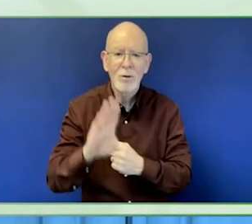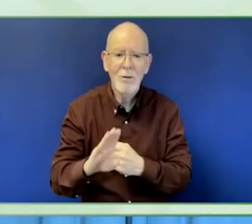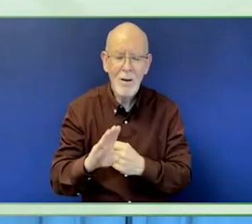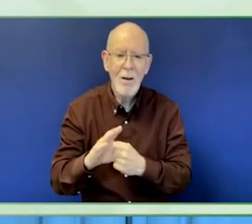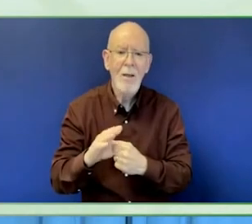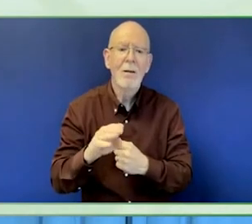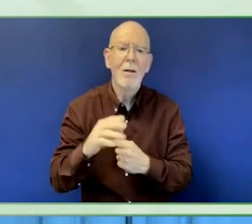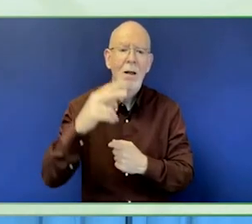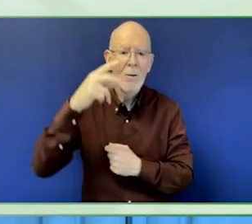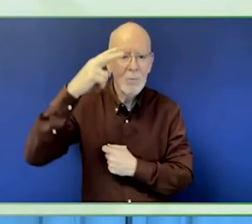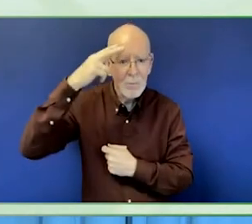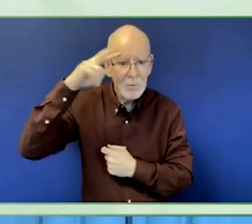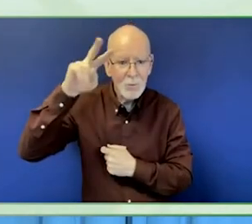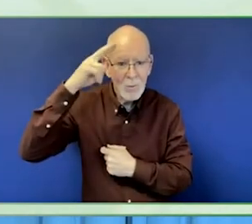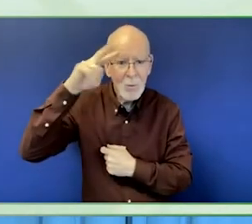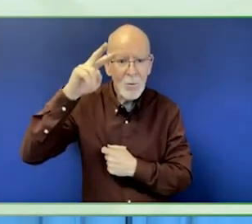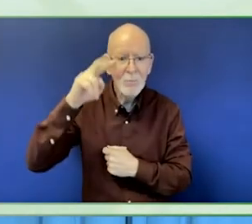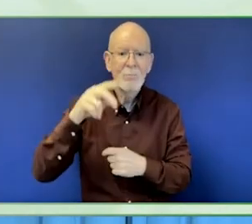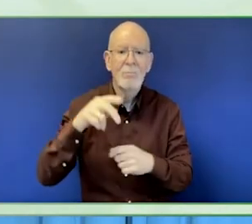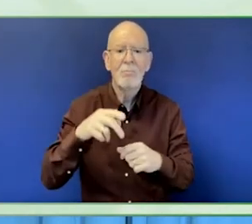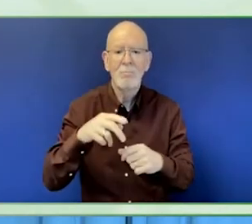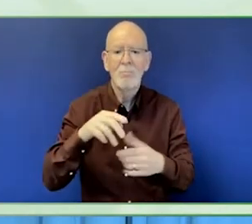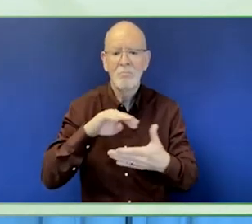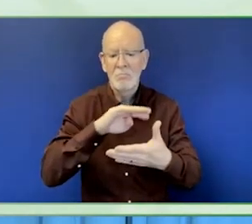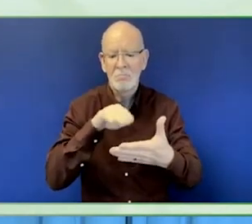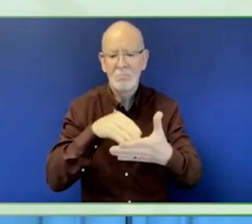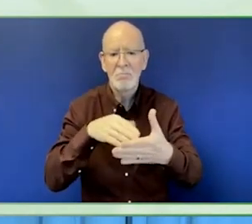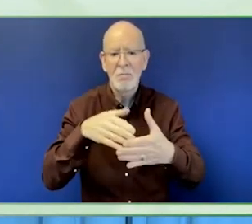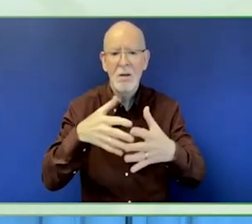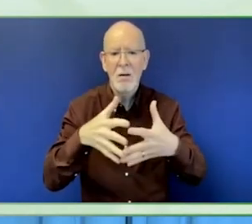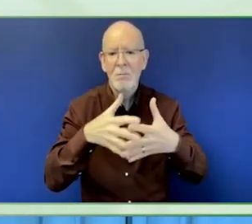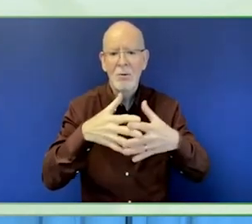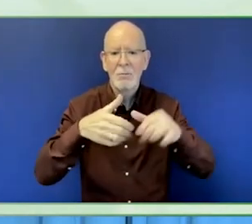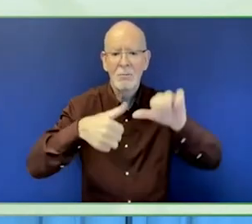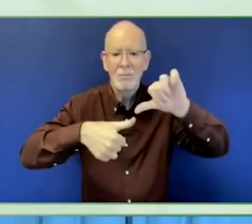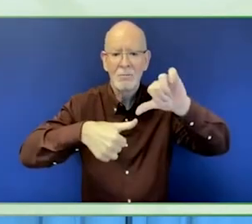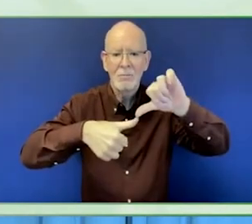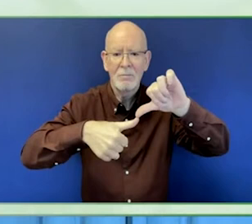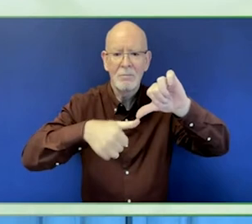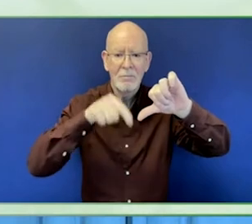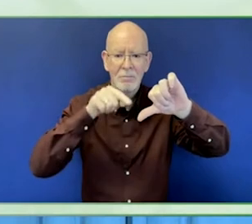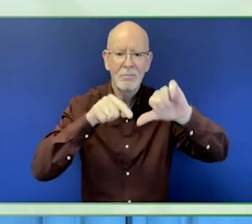making with global strategies most relevant to the present political contexts.